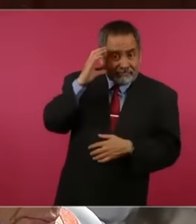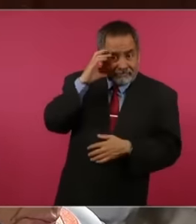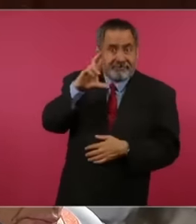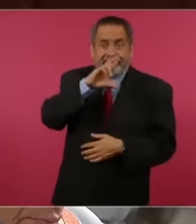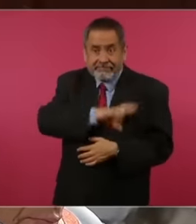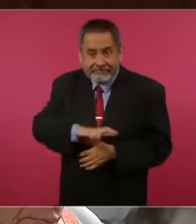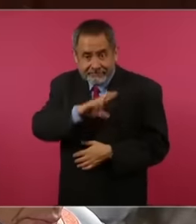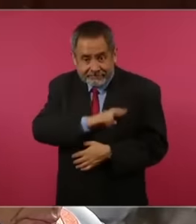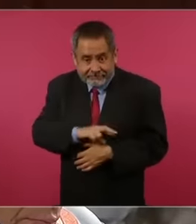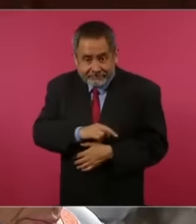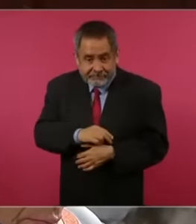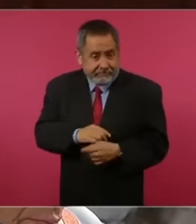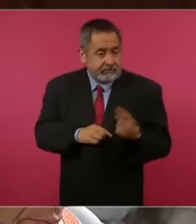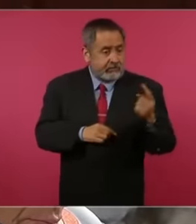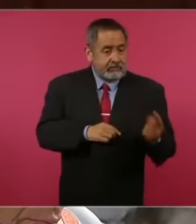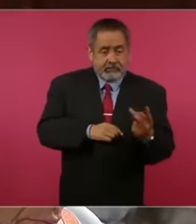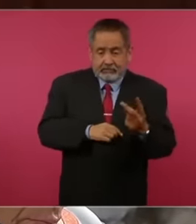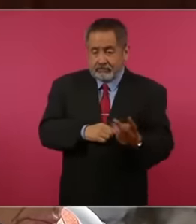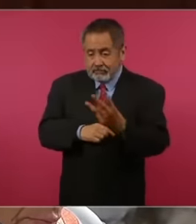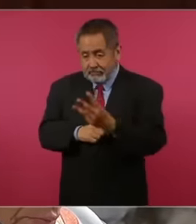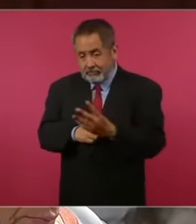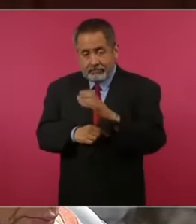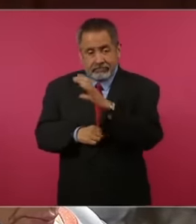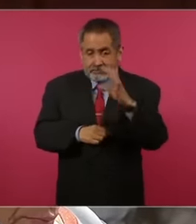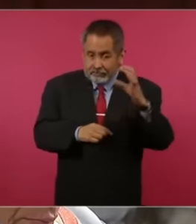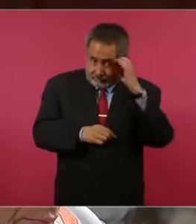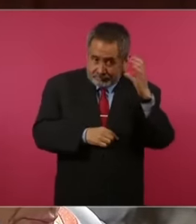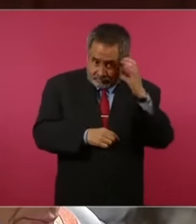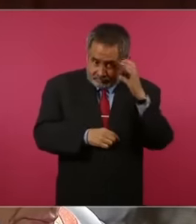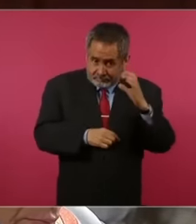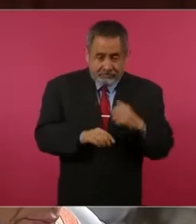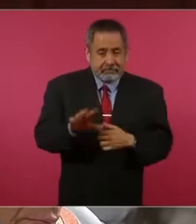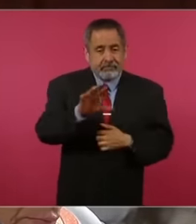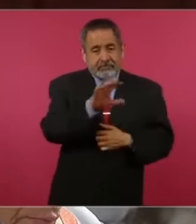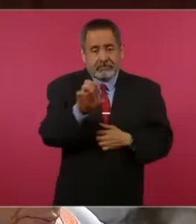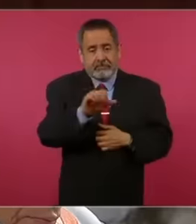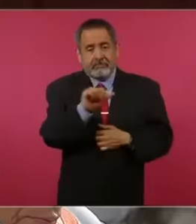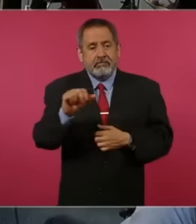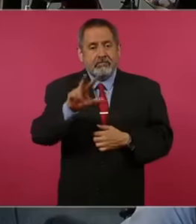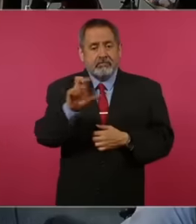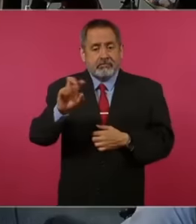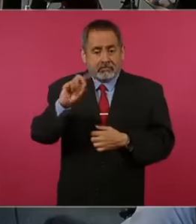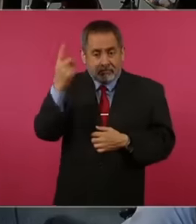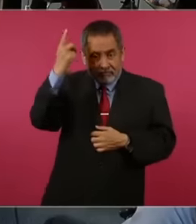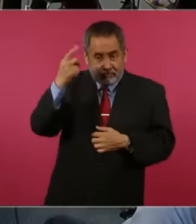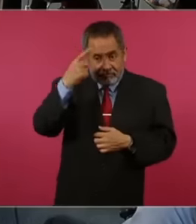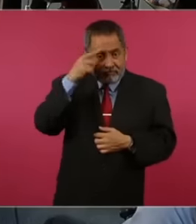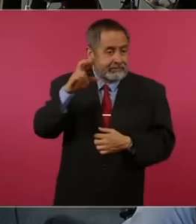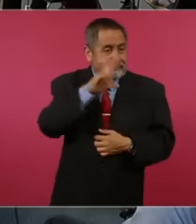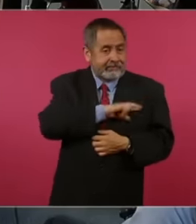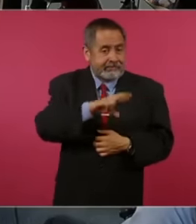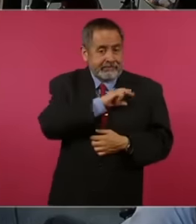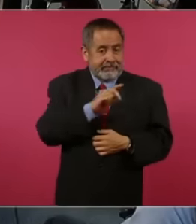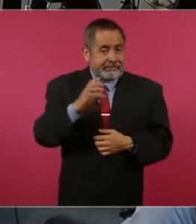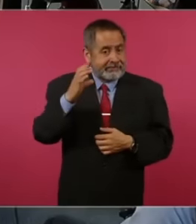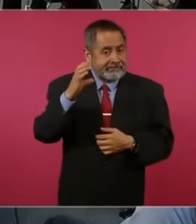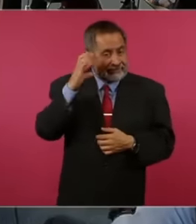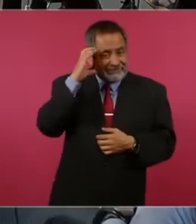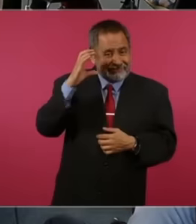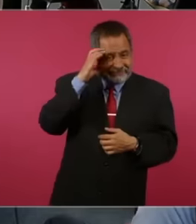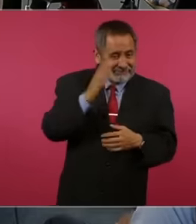two, three beds in a single room and each bed is rented from 500 to $800. So this, well, I would like to